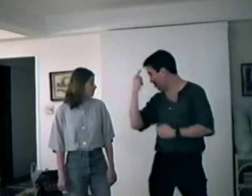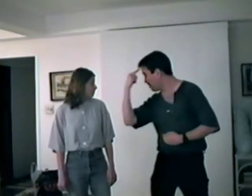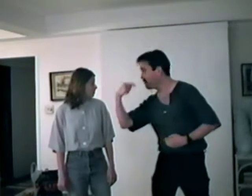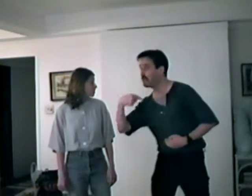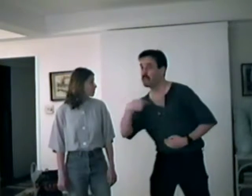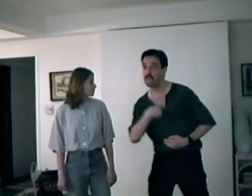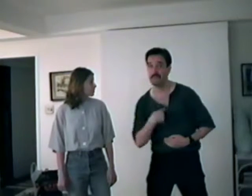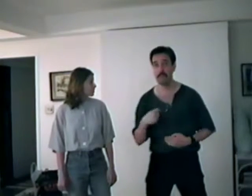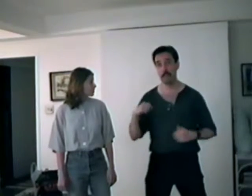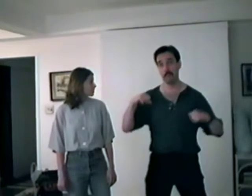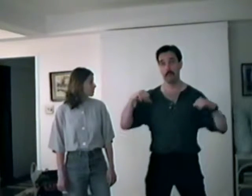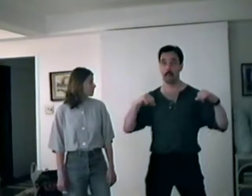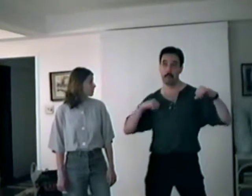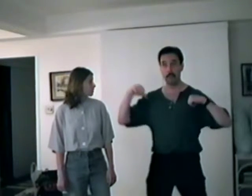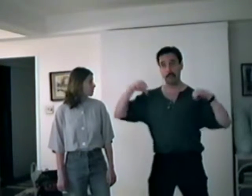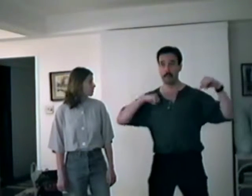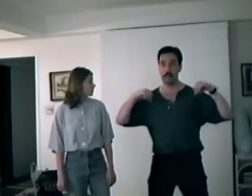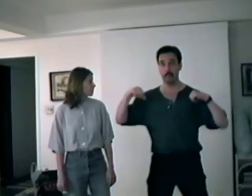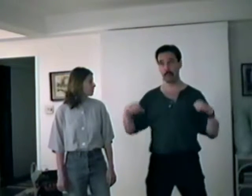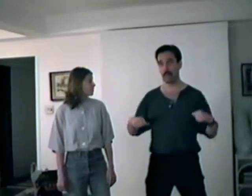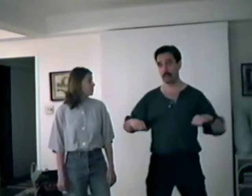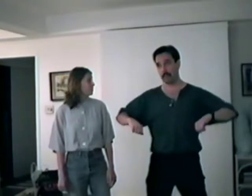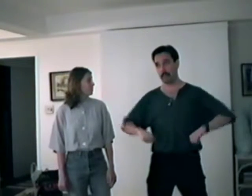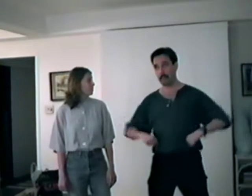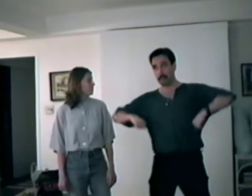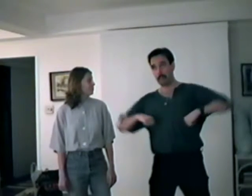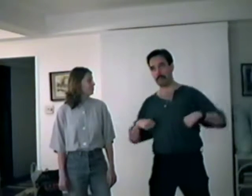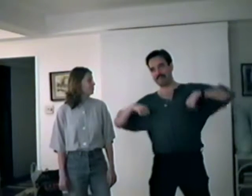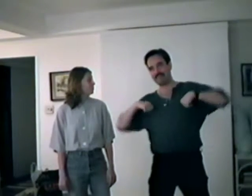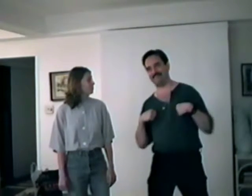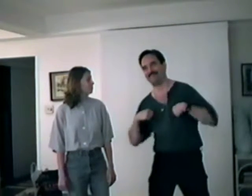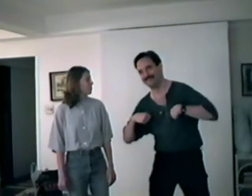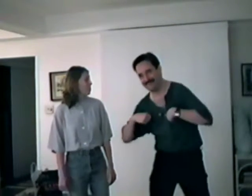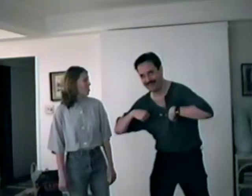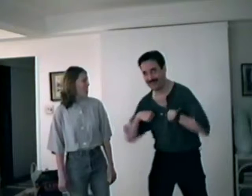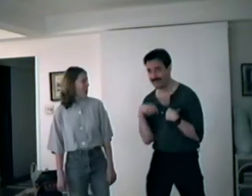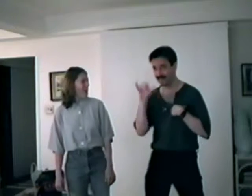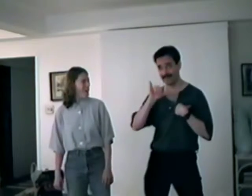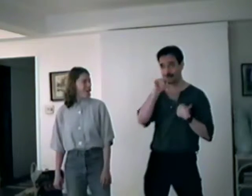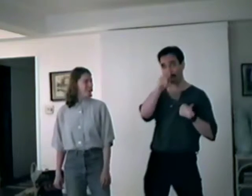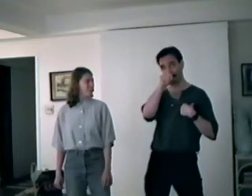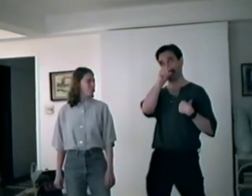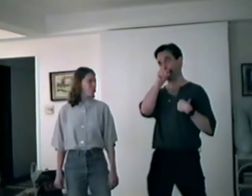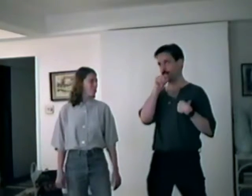I'd never be heard cock-a-doodling 'Round like a bird!